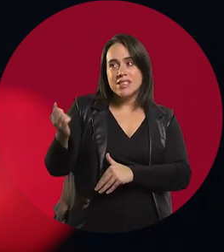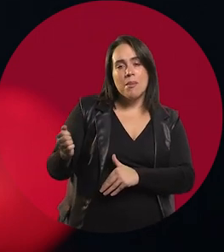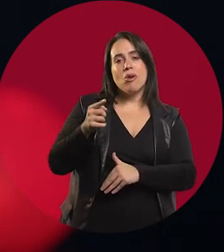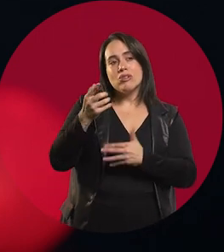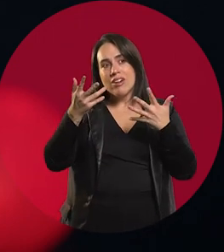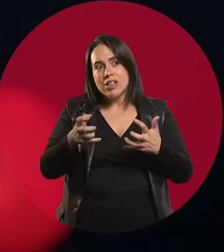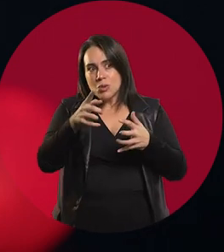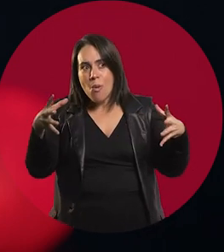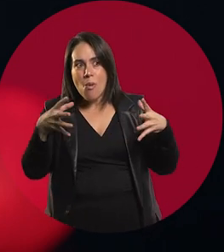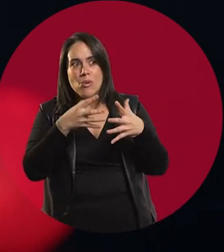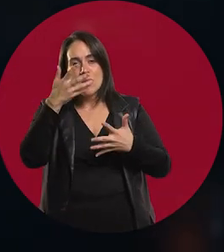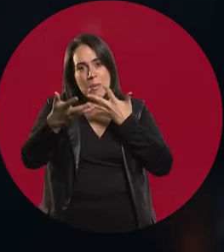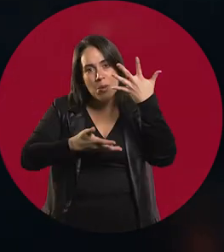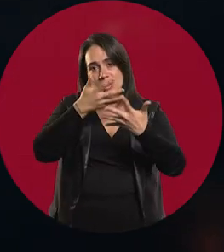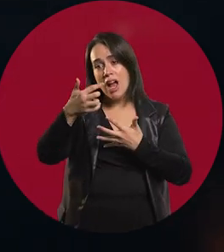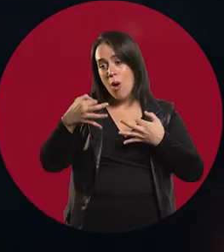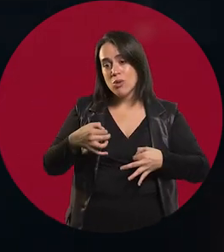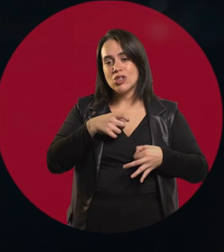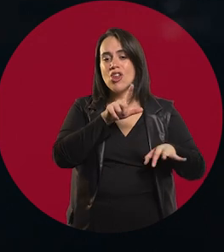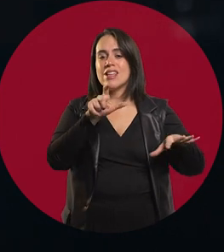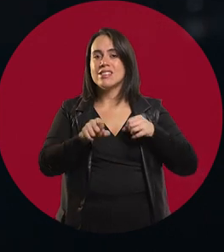I was 17 years old, just finishing high school.